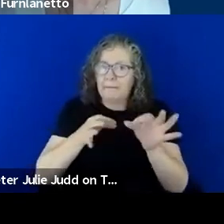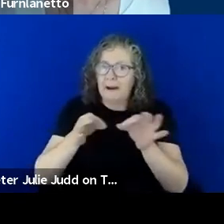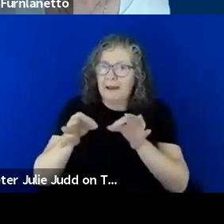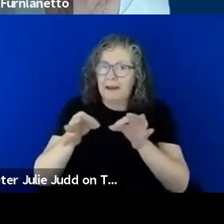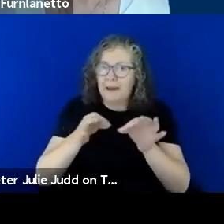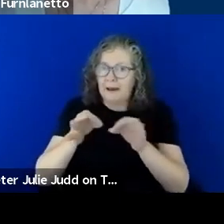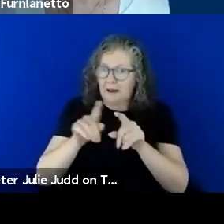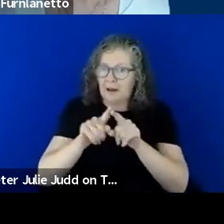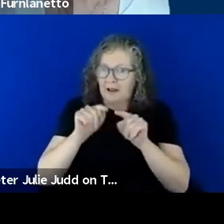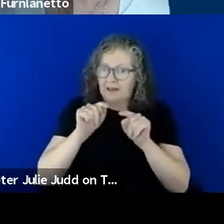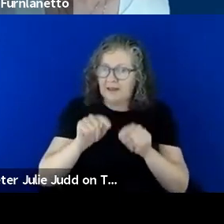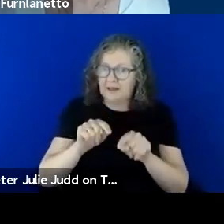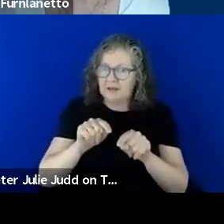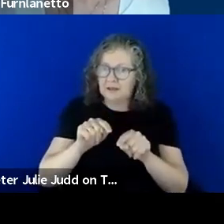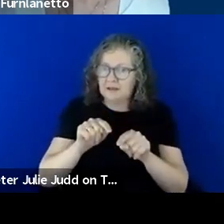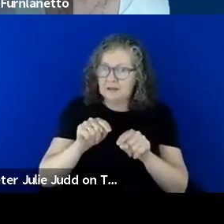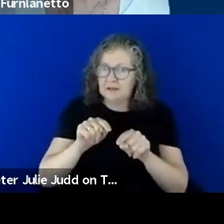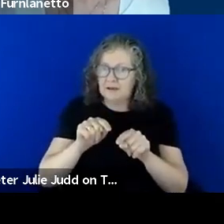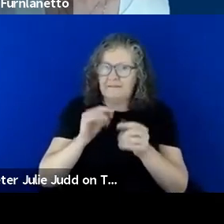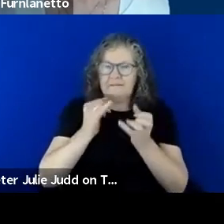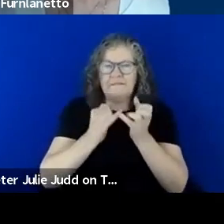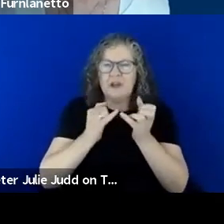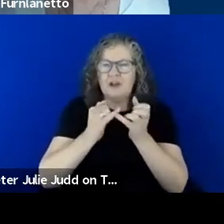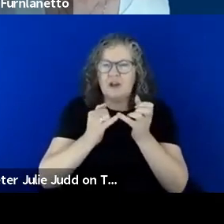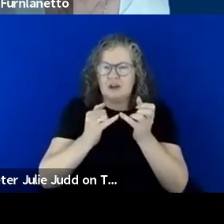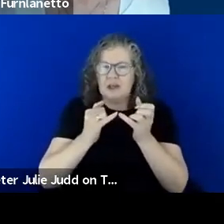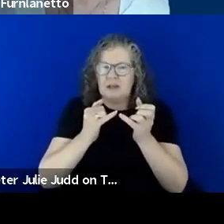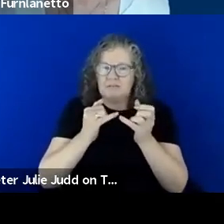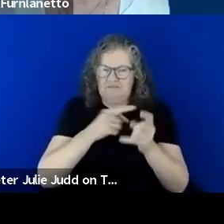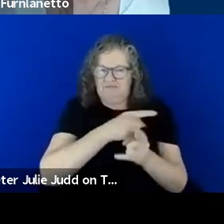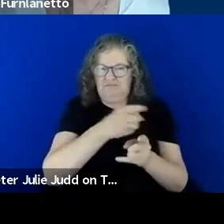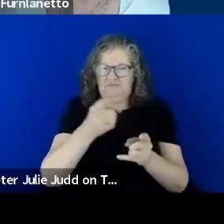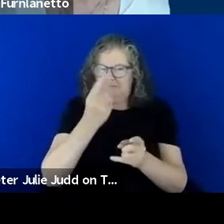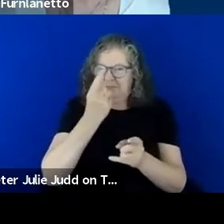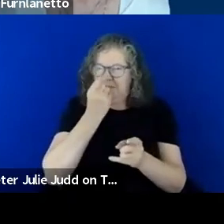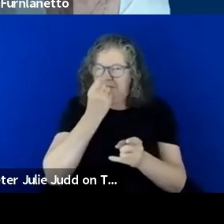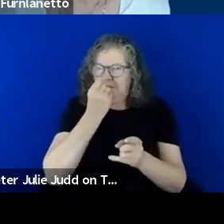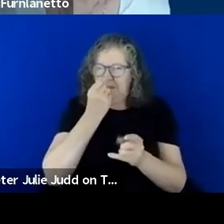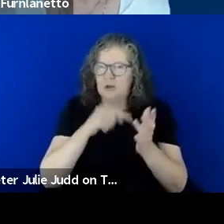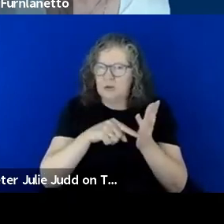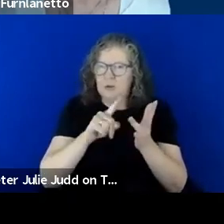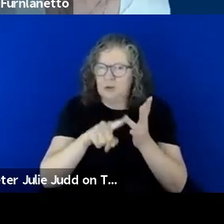our community are really very very capable and able of populating those areas themselves